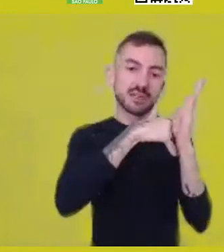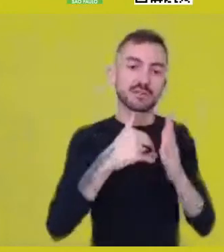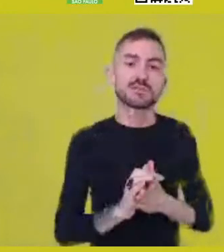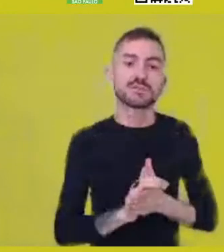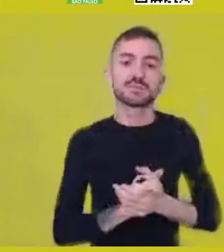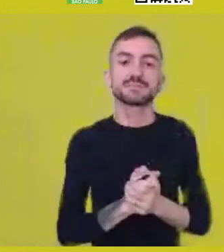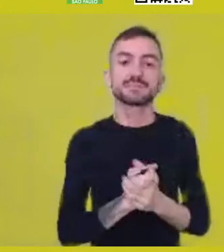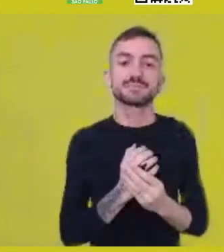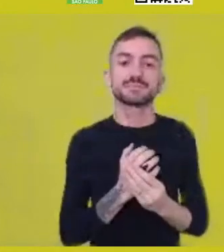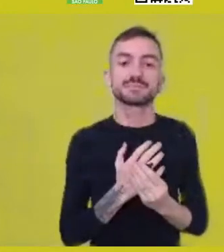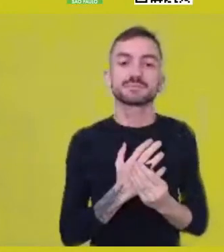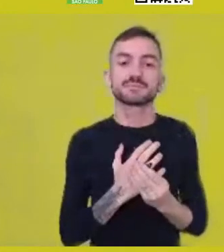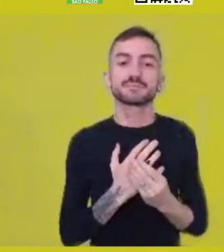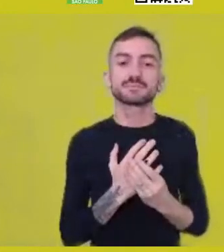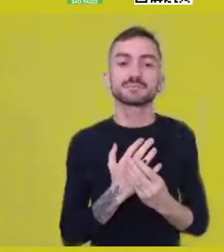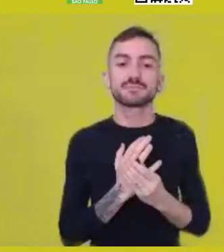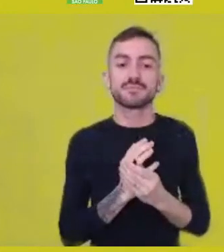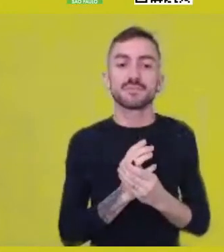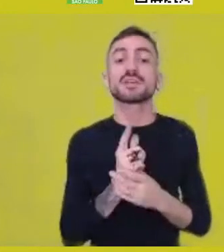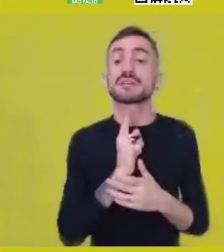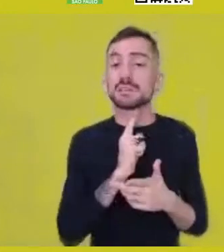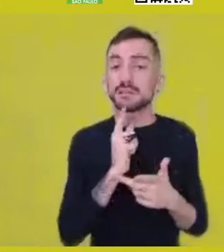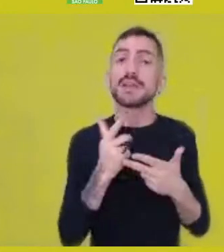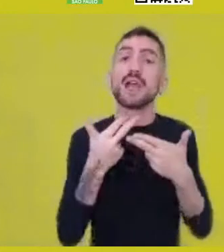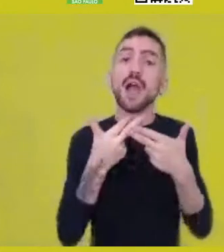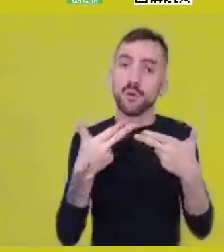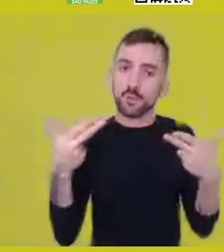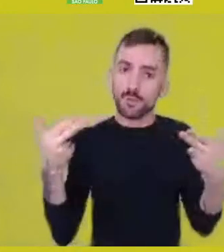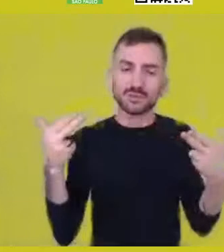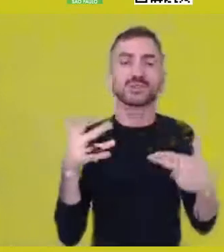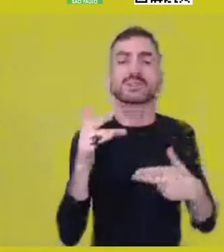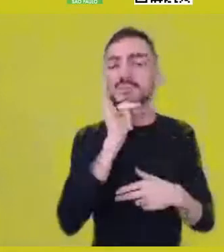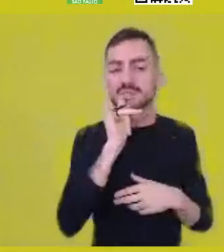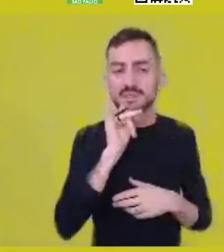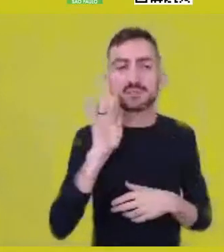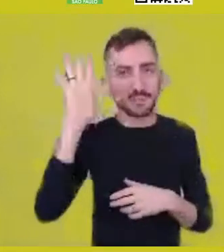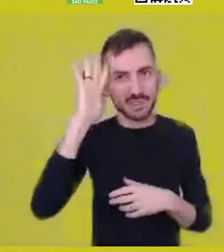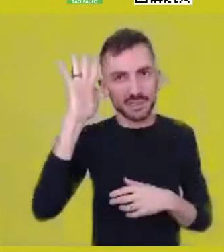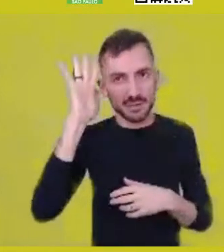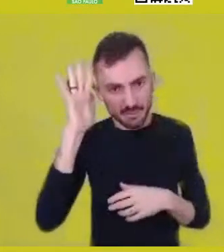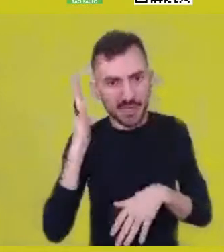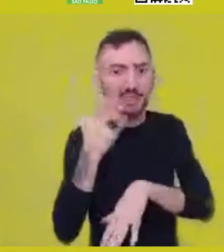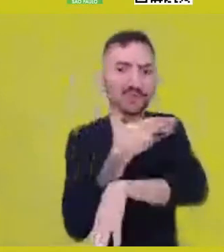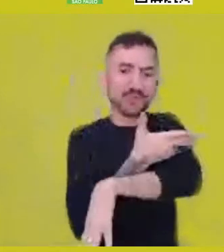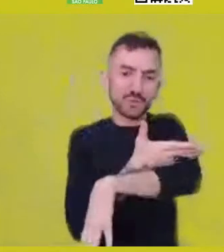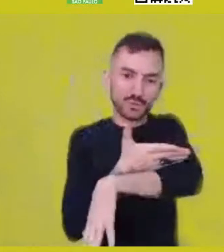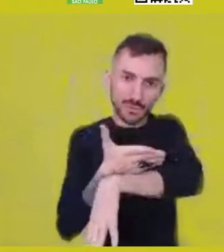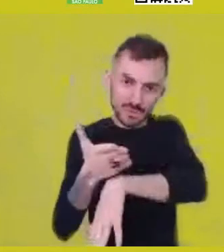There are, in fact, things, rites, thoughts, practices which are secreted